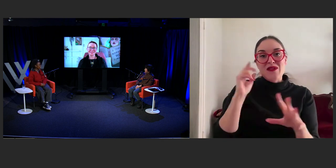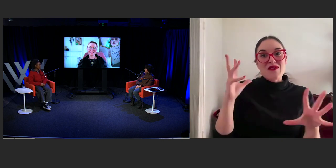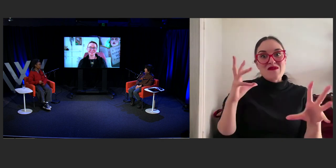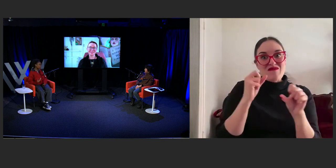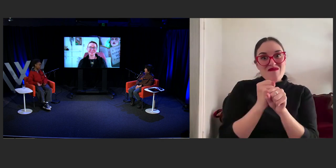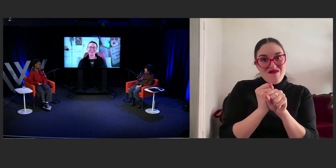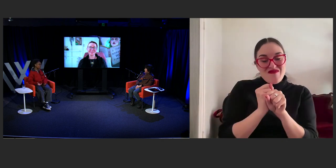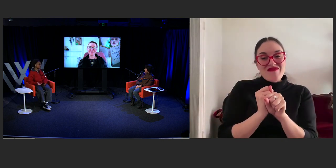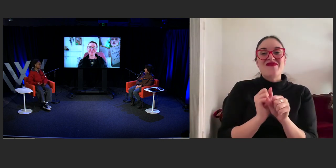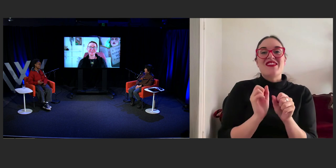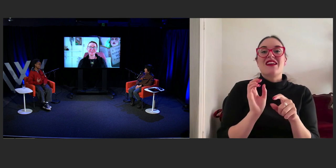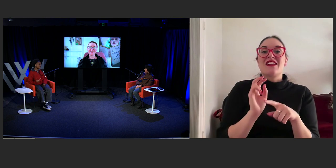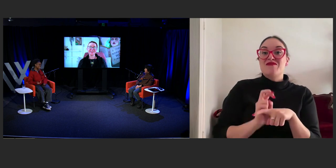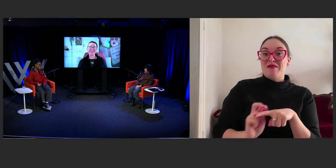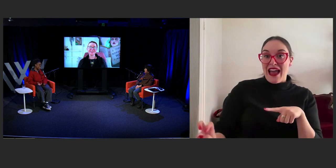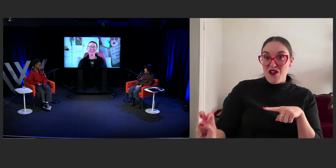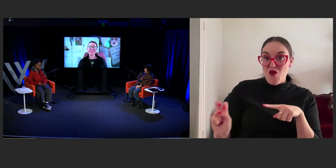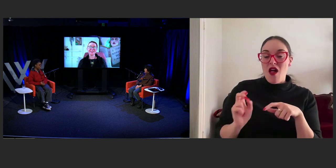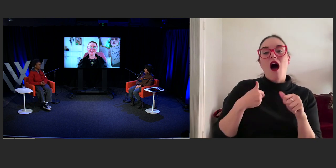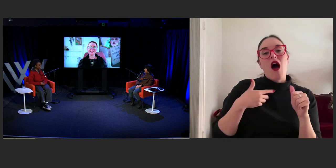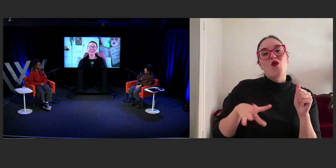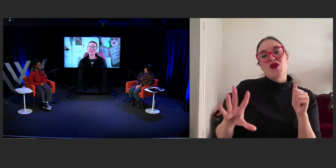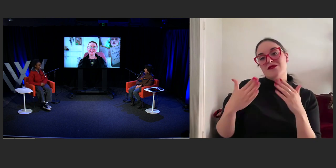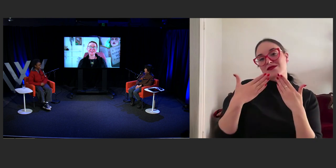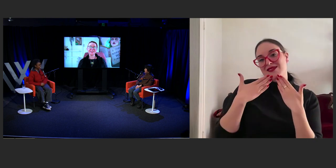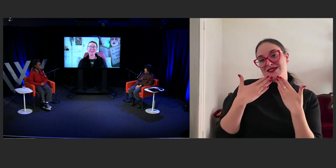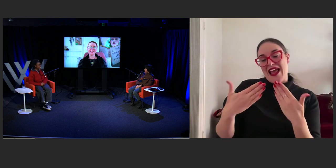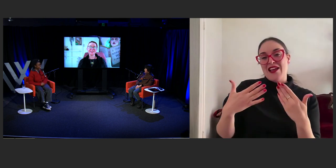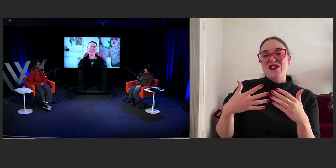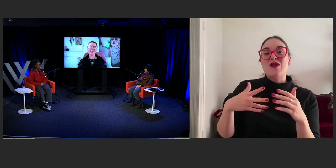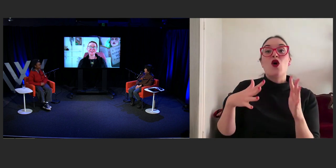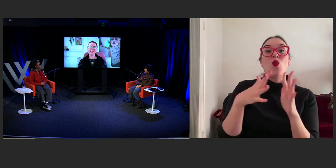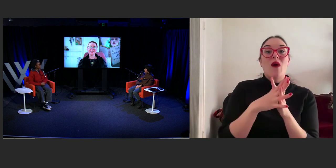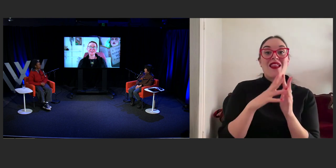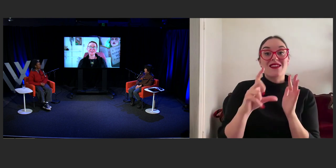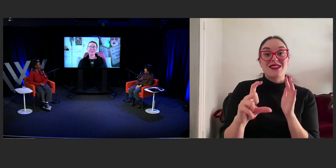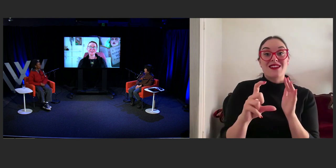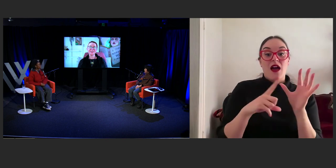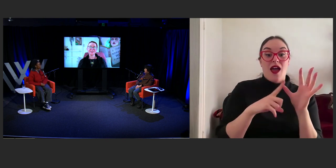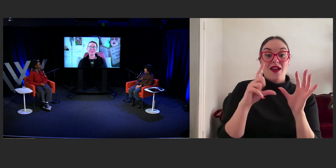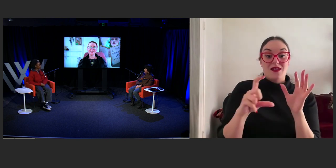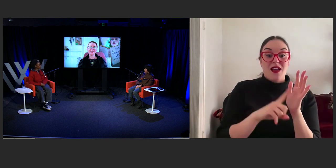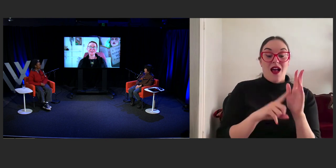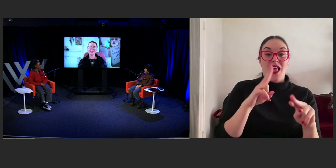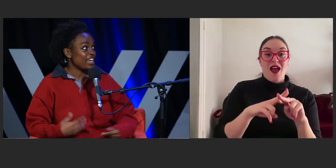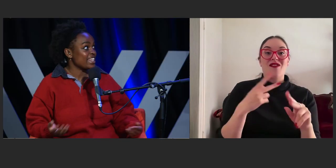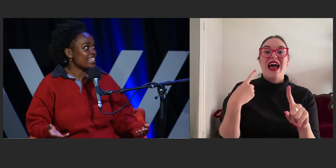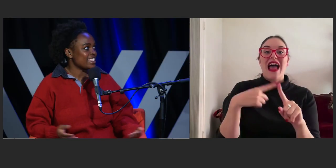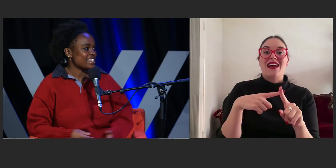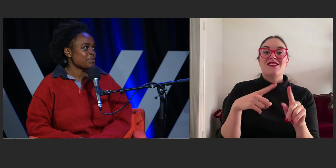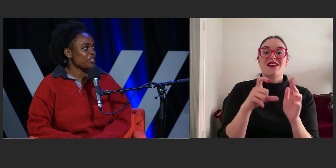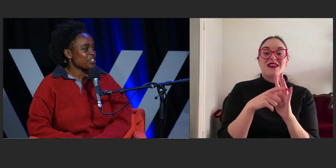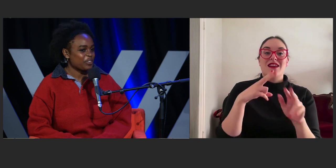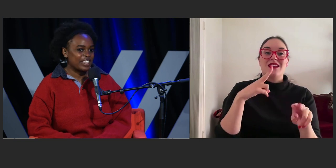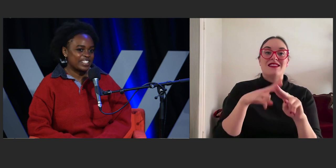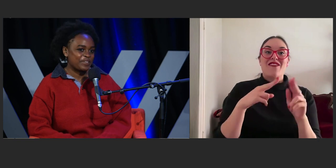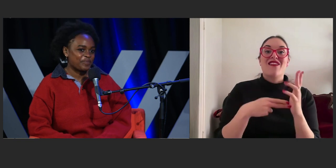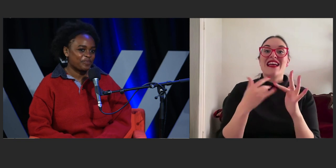I'd also obviously like to thank again, the Wheeler Center, the ACLF and the Deafness Foundation for creating this experience for us.